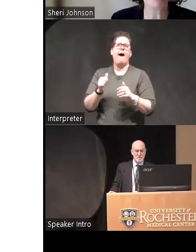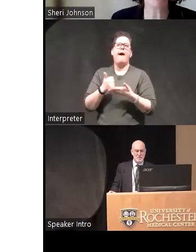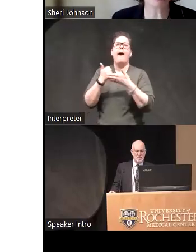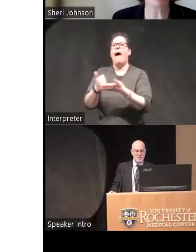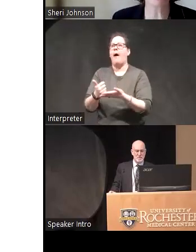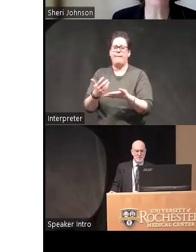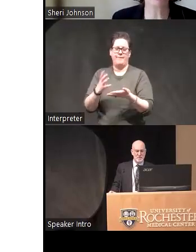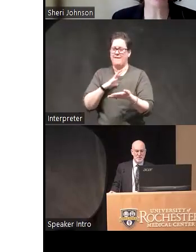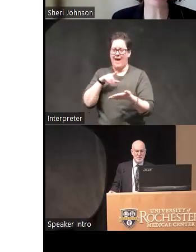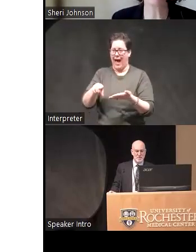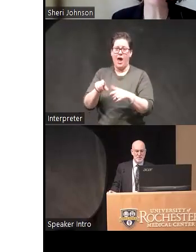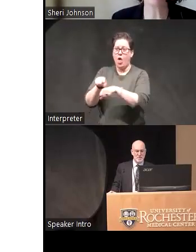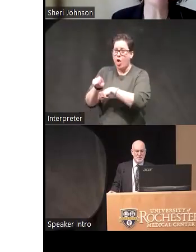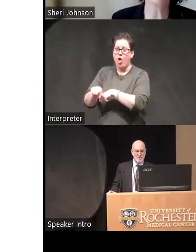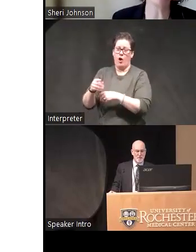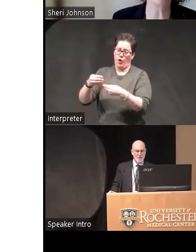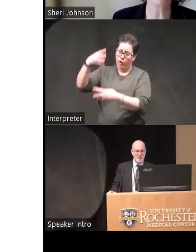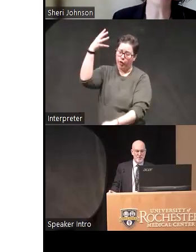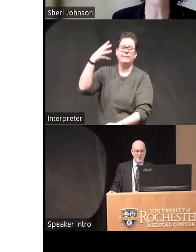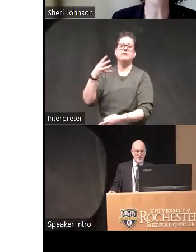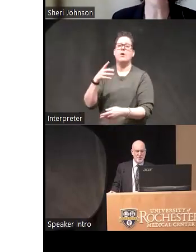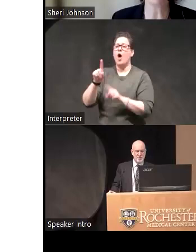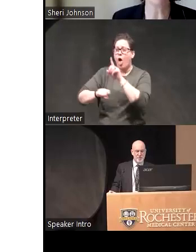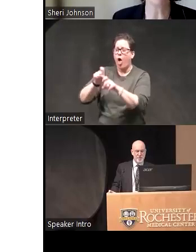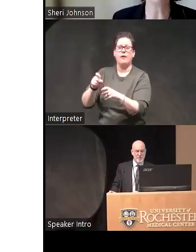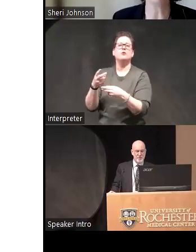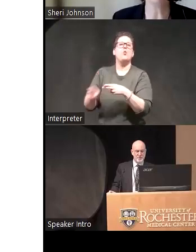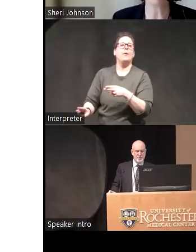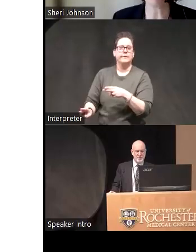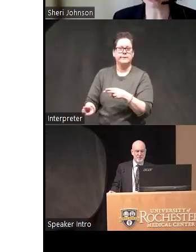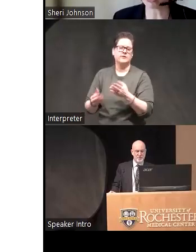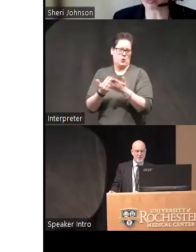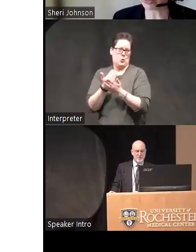them shorter um our newer version of the manual we made the kind of probes much much shorter